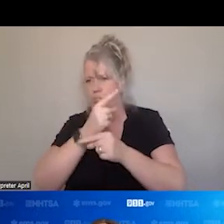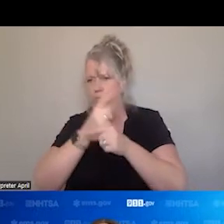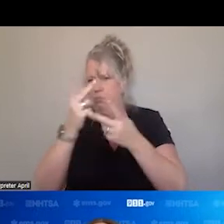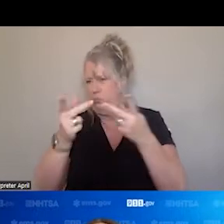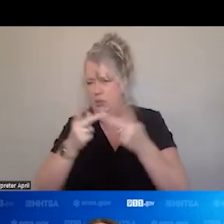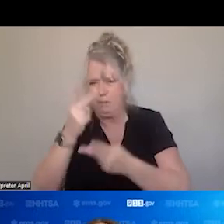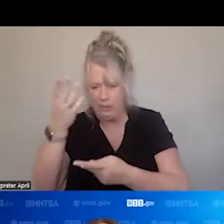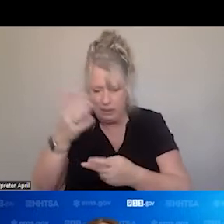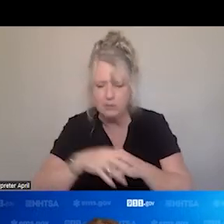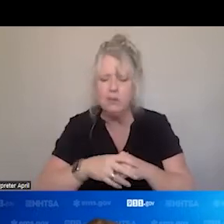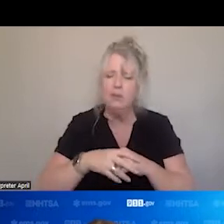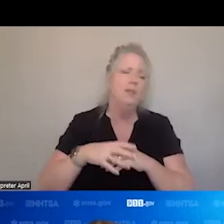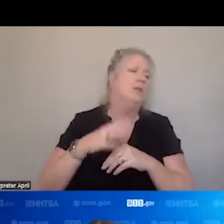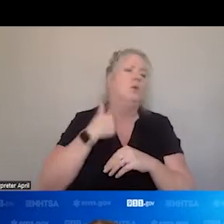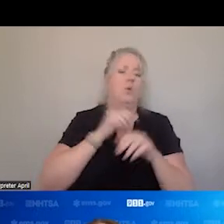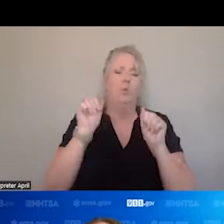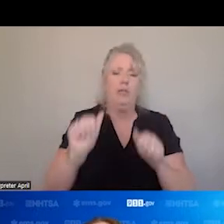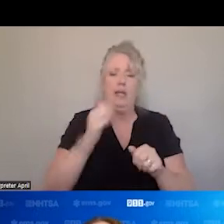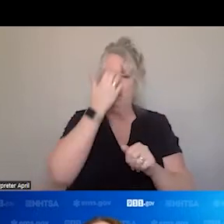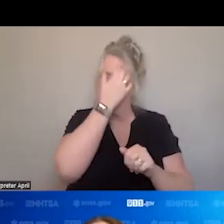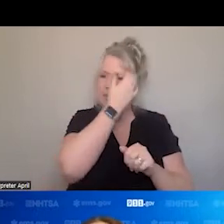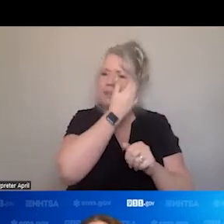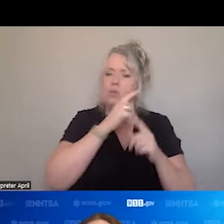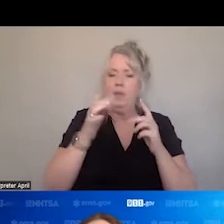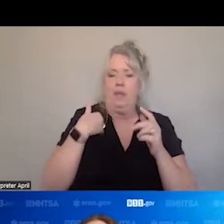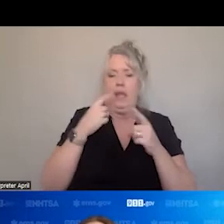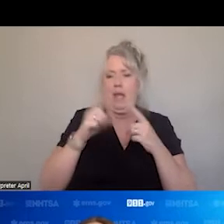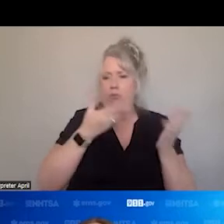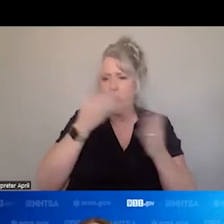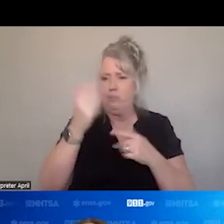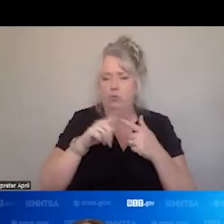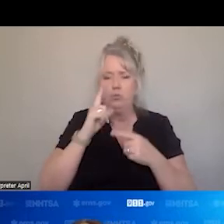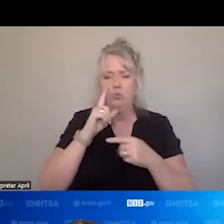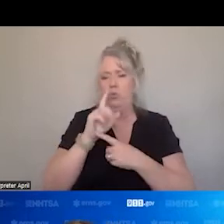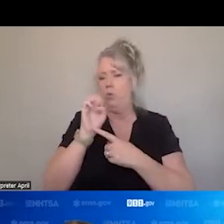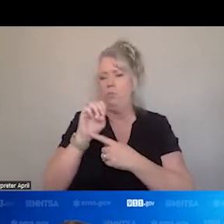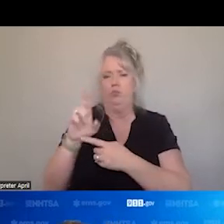WE CAN DO THAT WITHOUT TRANSPORTING TO EMERGENCY DEPARTMENT, WE STABLIZE PATIENTS IN THE HOME.